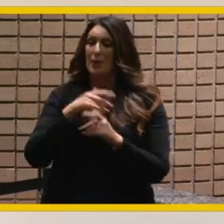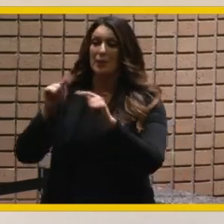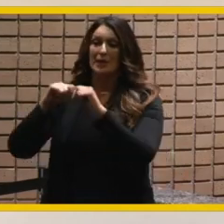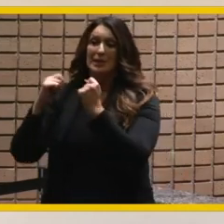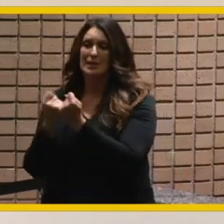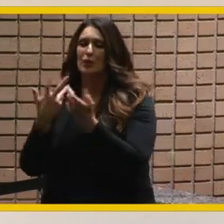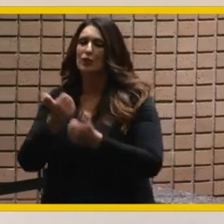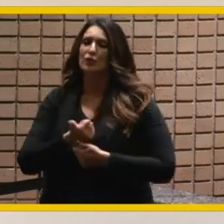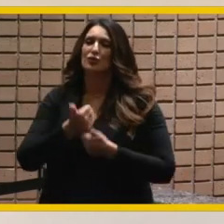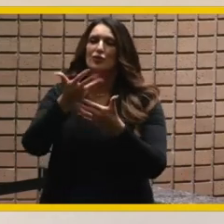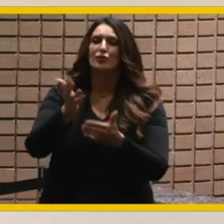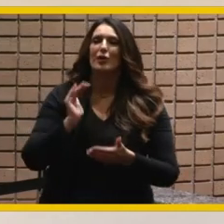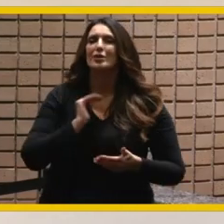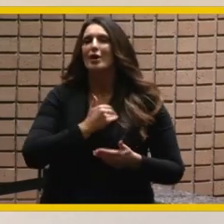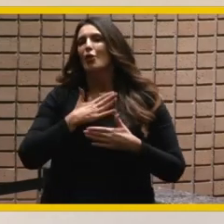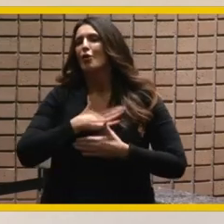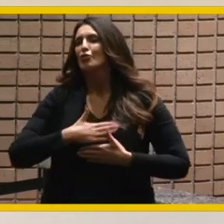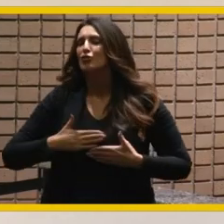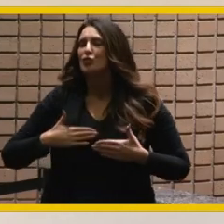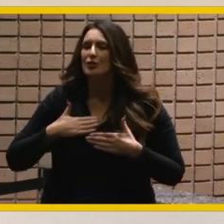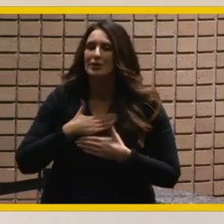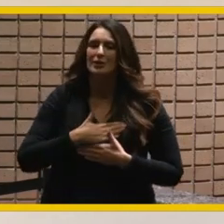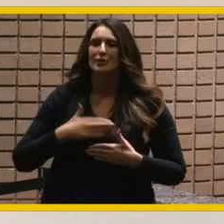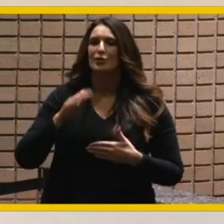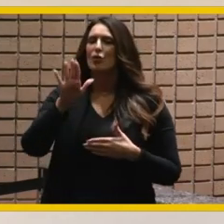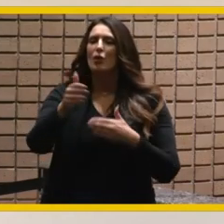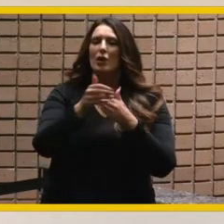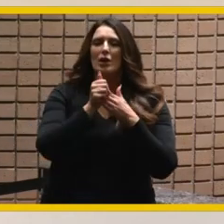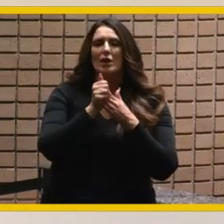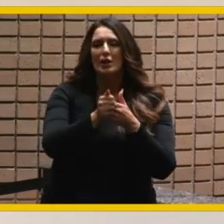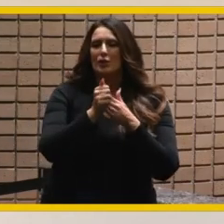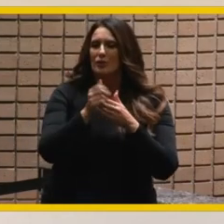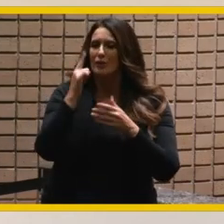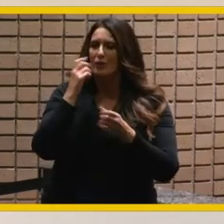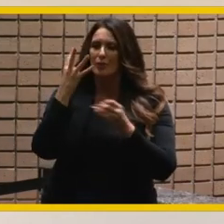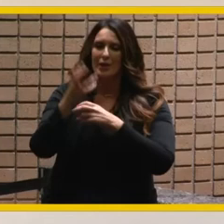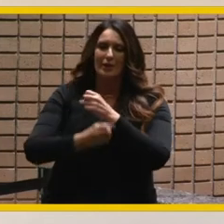our sincerest appreciation to you for your leadership over the years on the rctc board